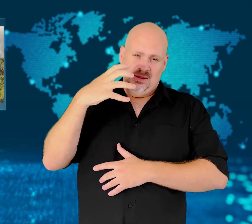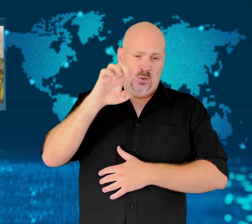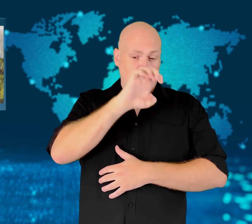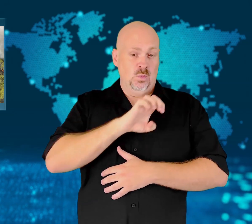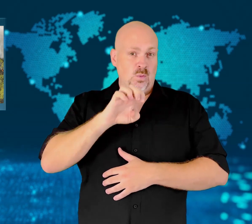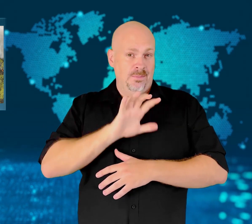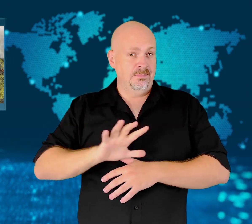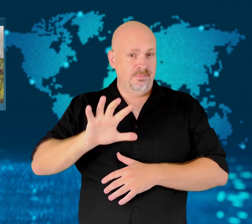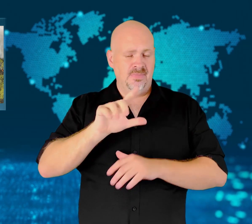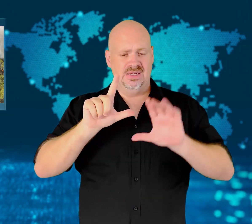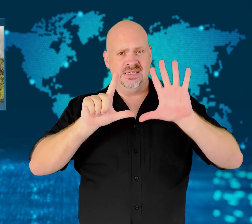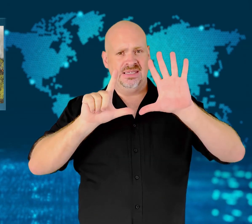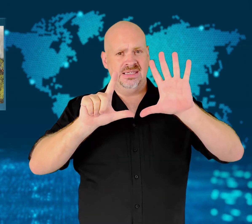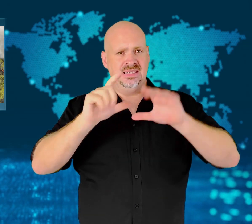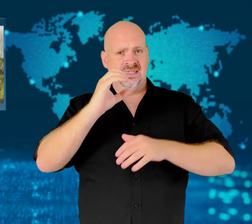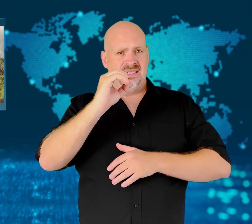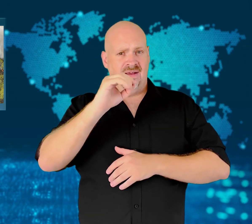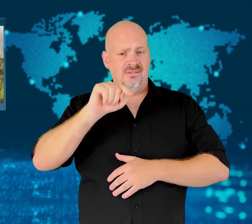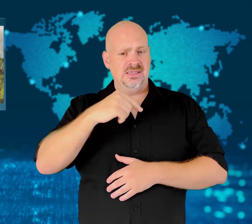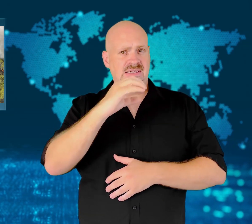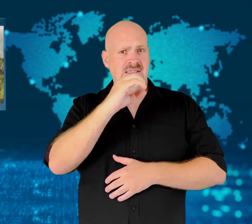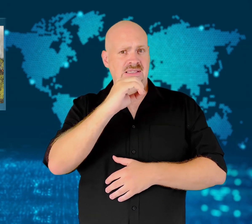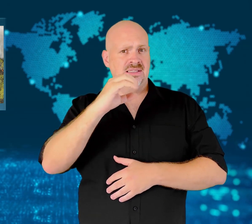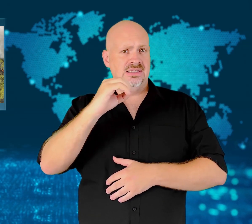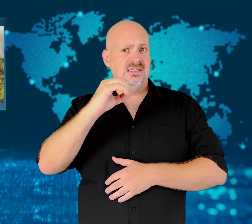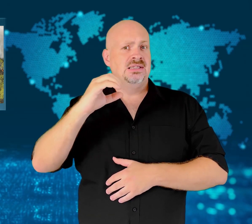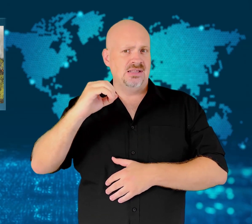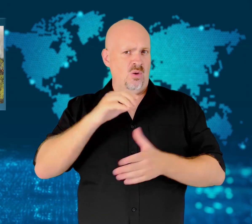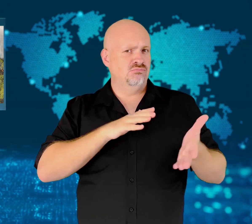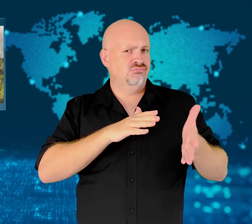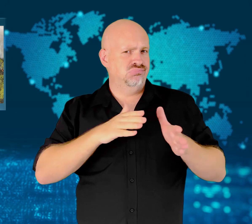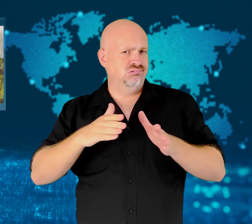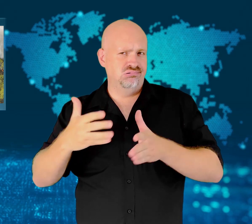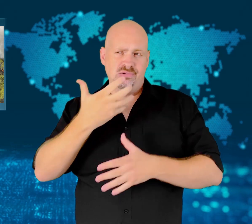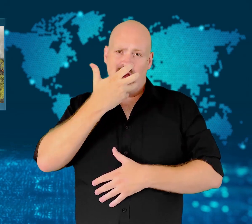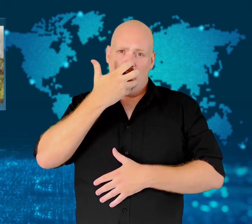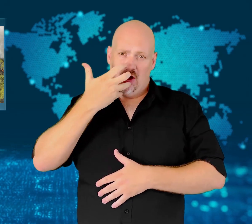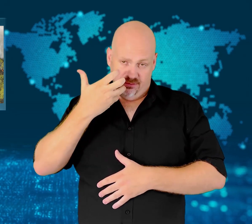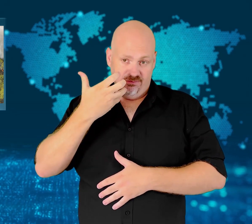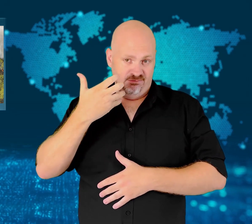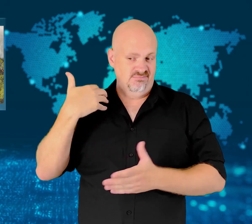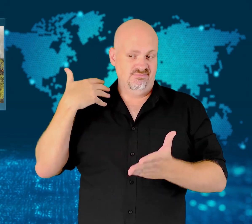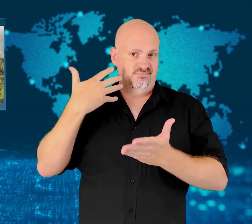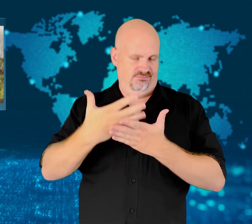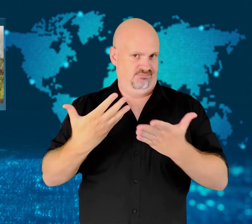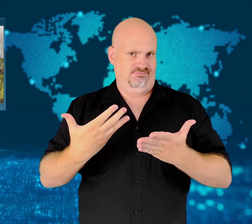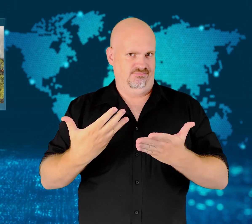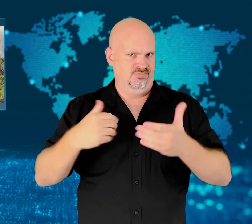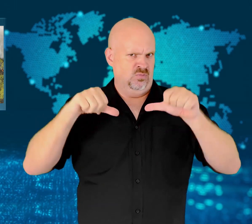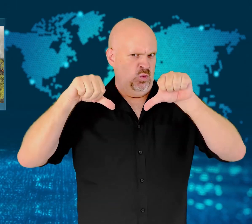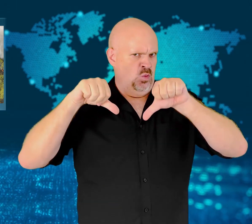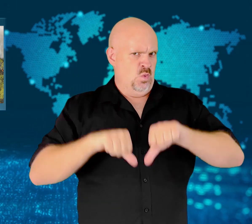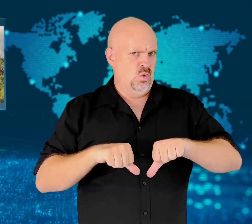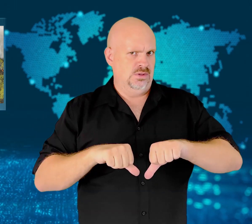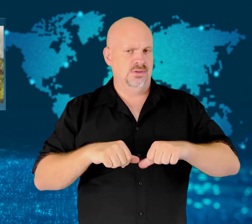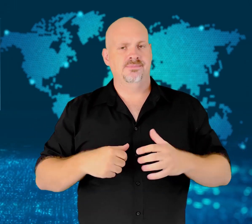died across Europe because of extreme heat.